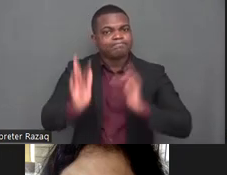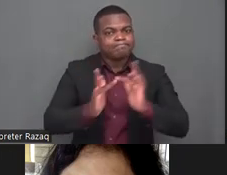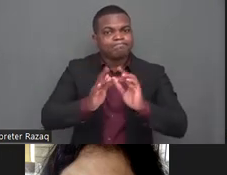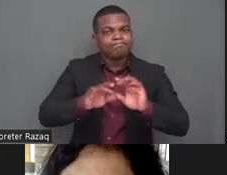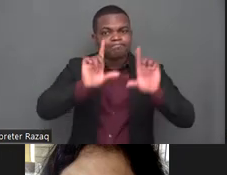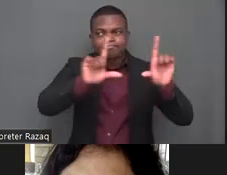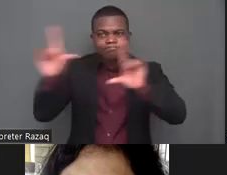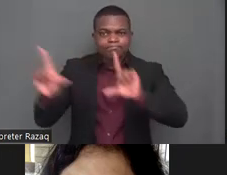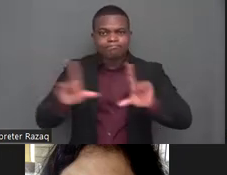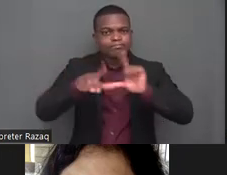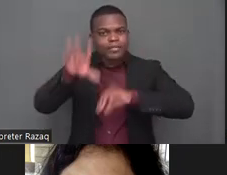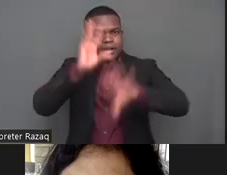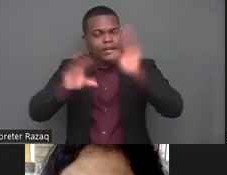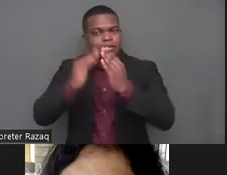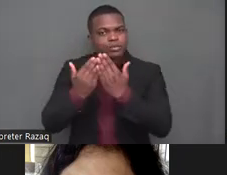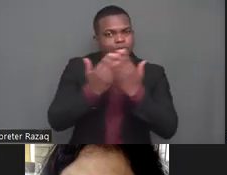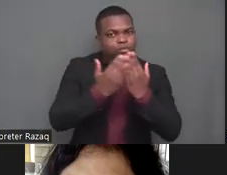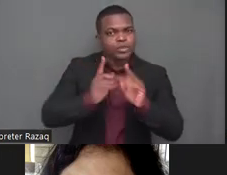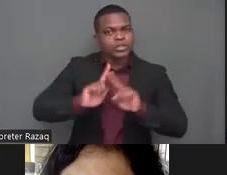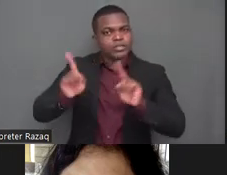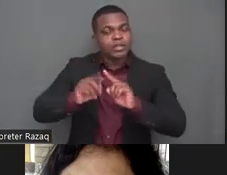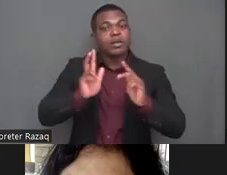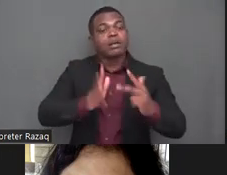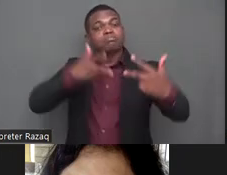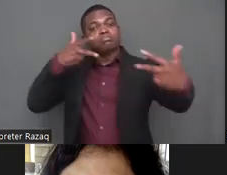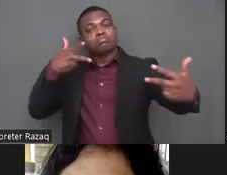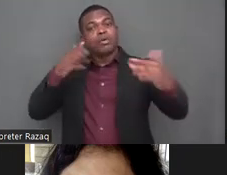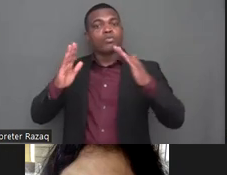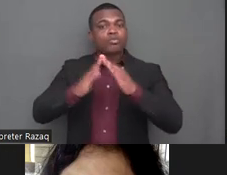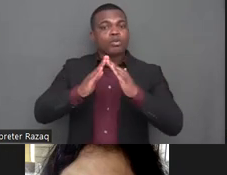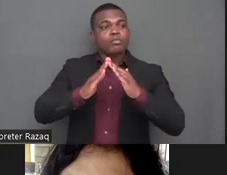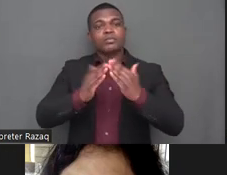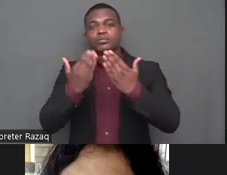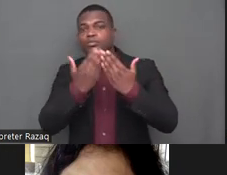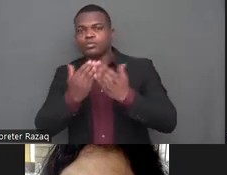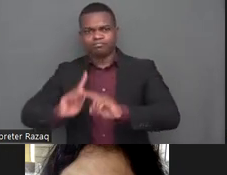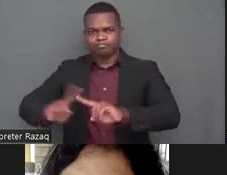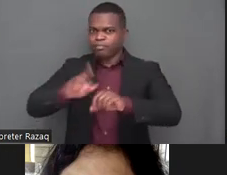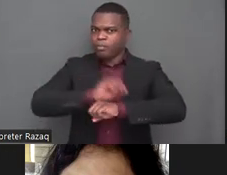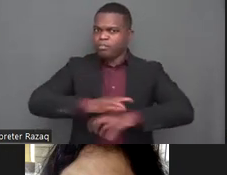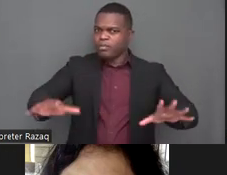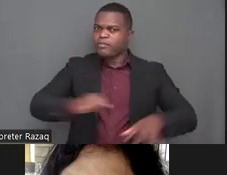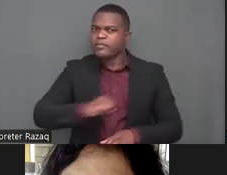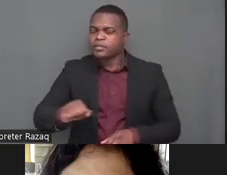quality of teaching and learning differ from for every learner depending on where they live